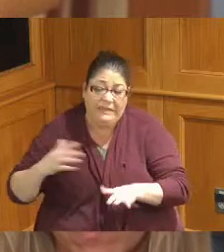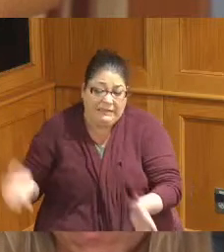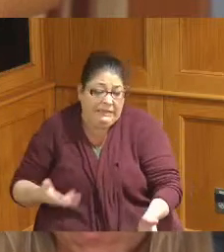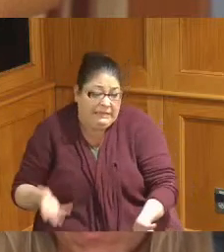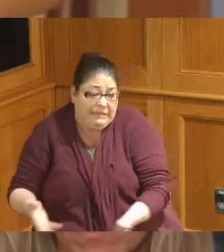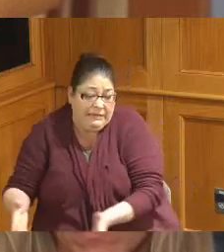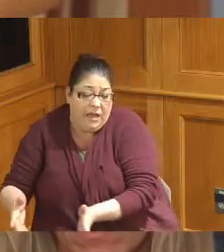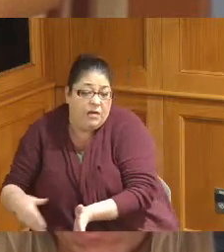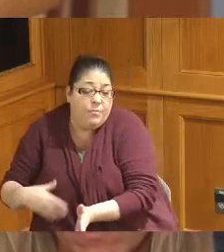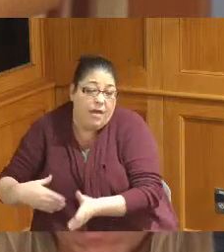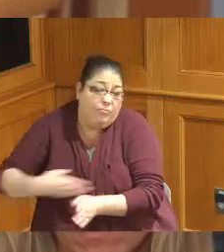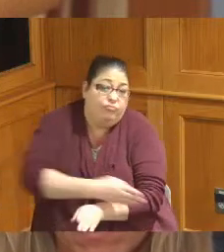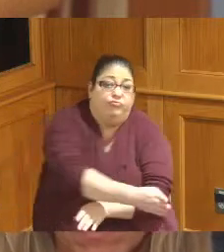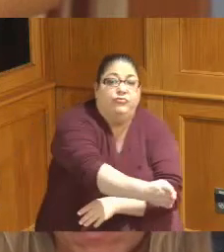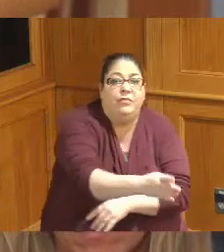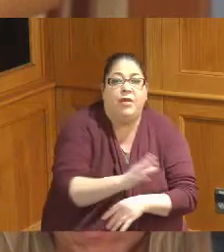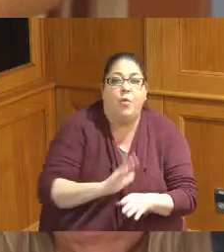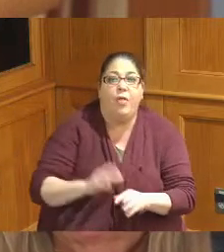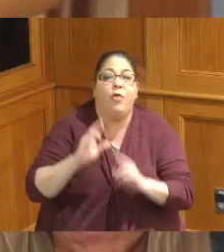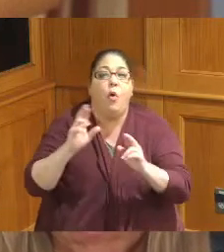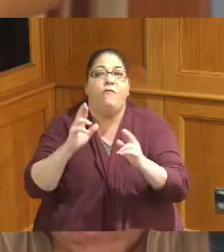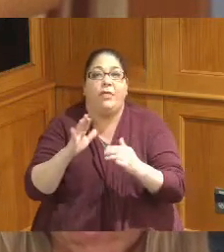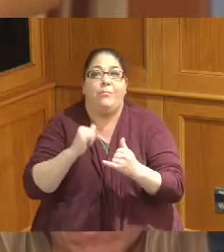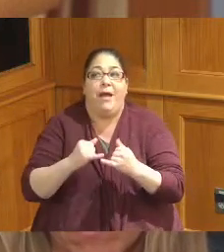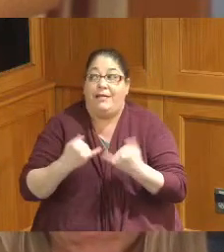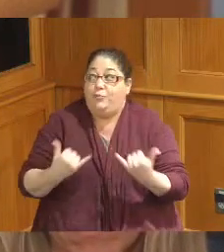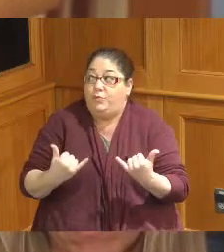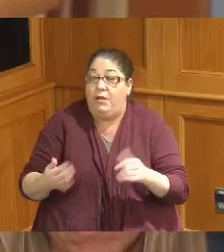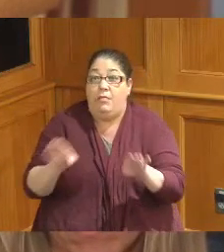that by the end of the day we'll have the second pump running and that that is our